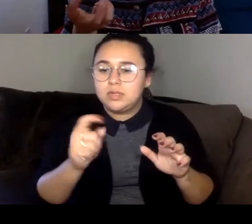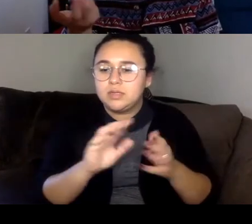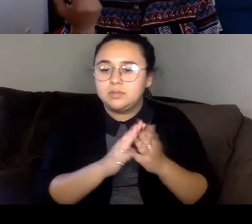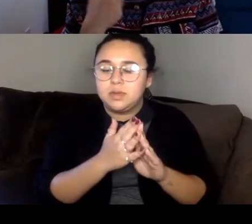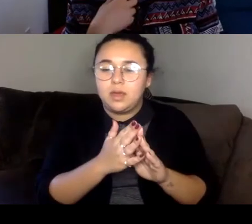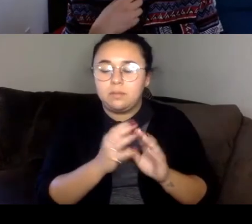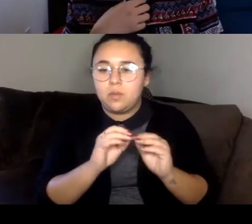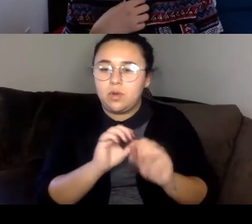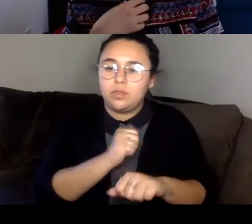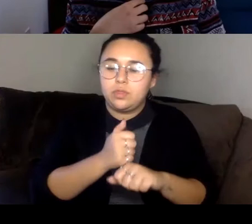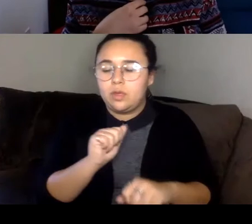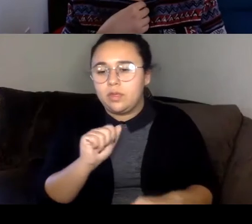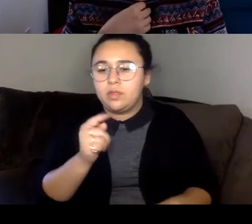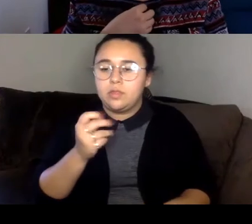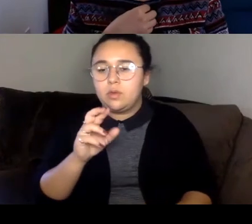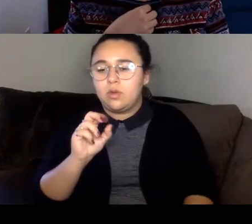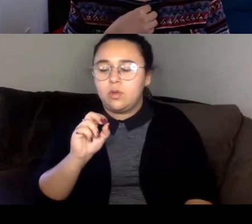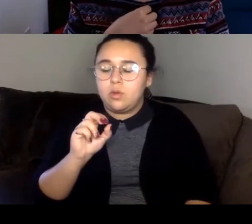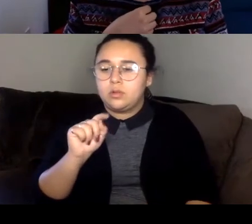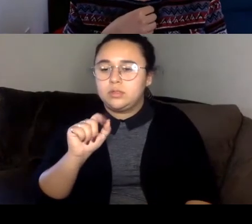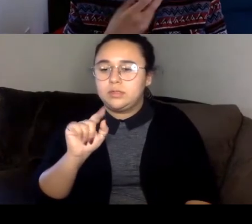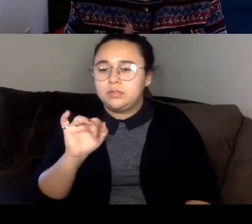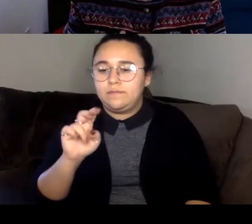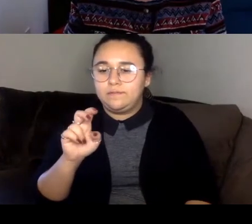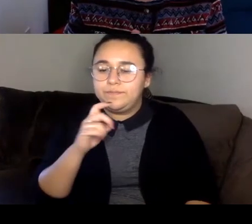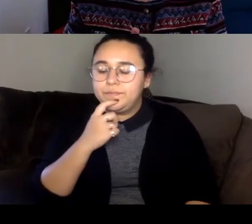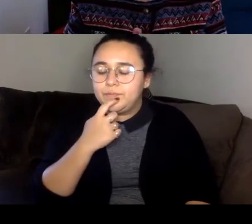and I thought that was really speaking beautifully to some of the things that creative writing